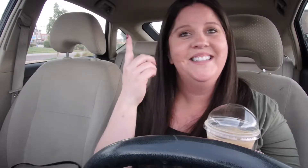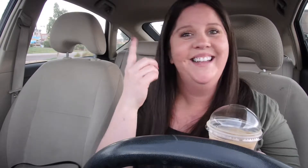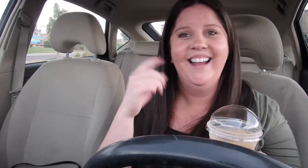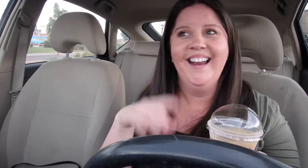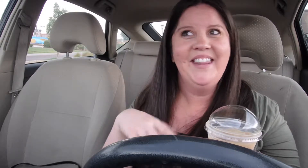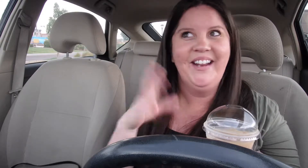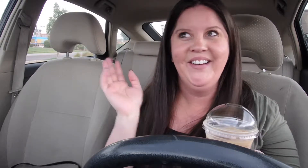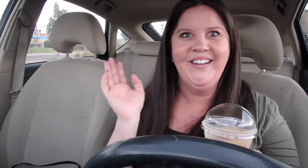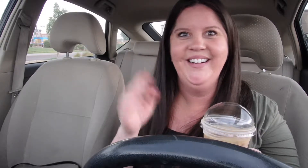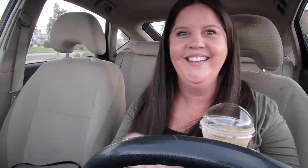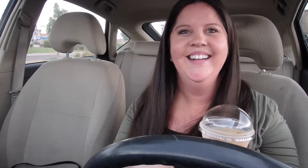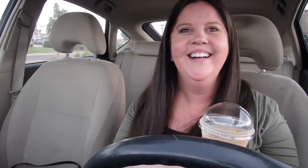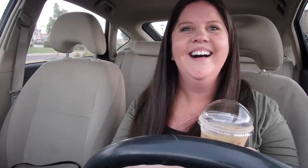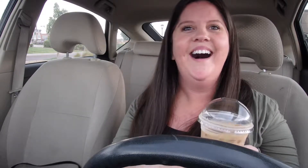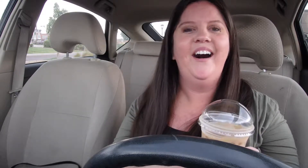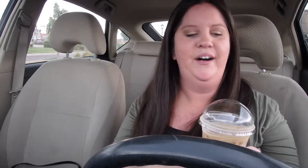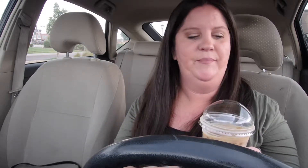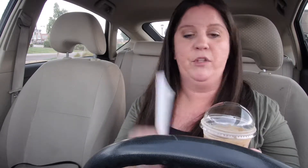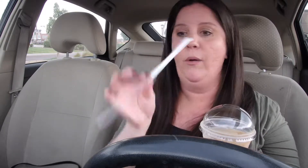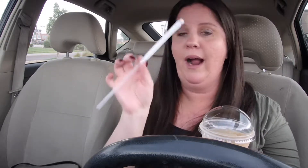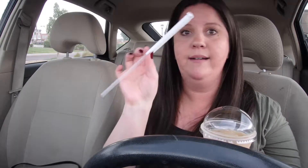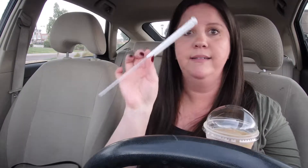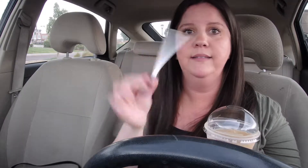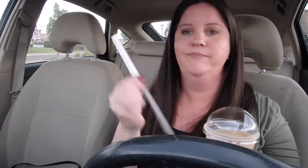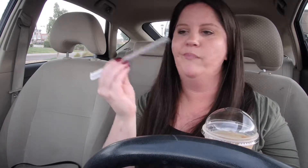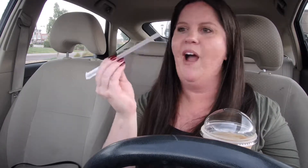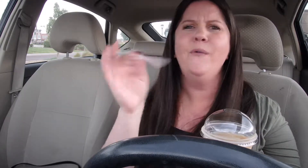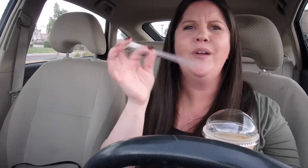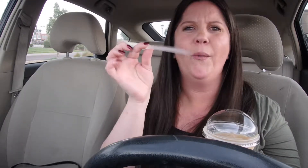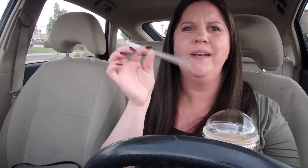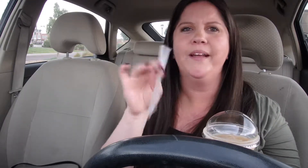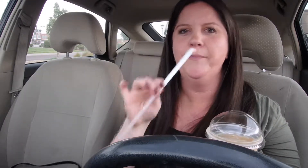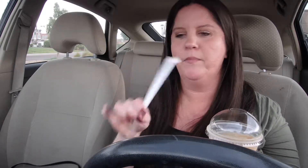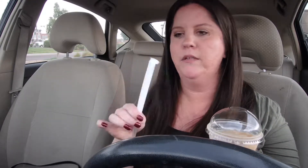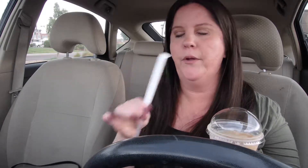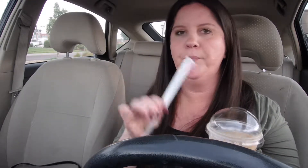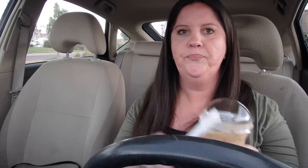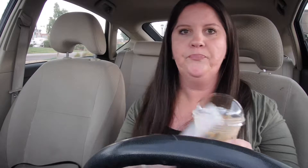Thunder So I got this I already opened it